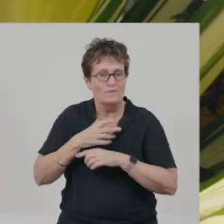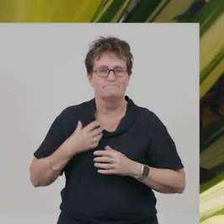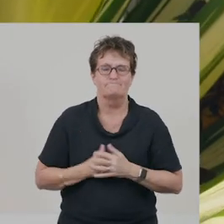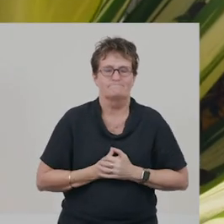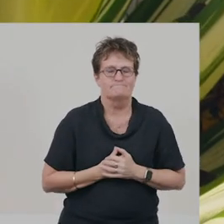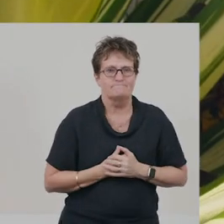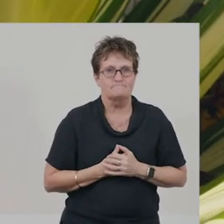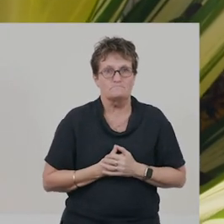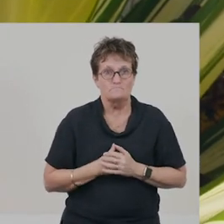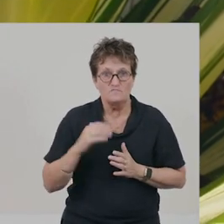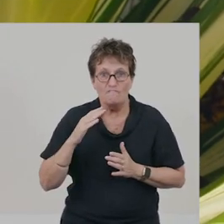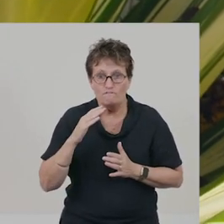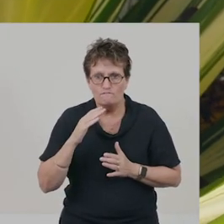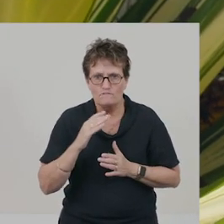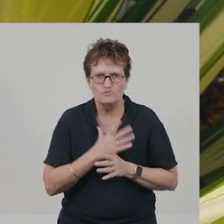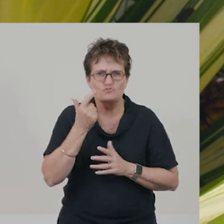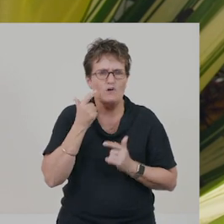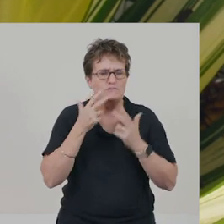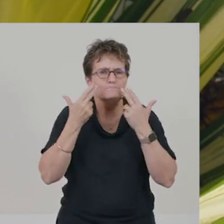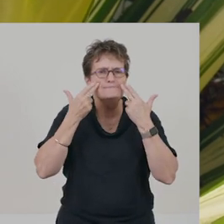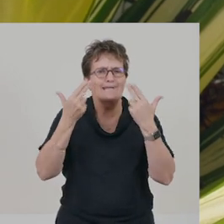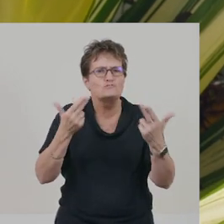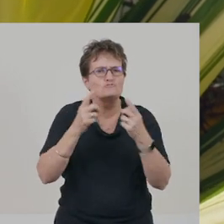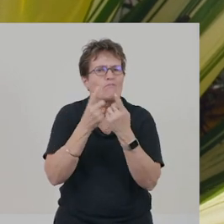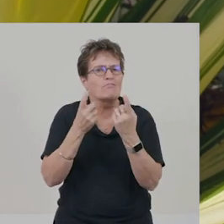First, we tried some natural materials.